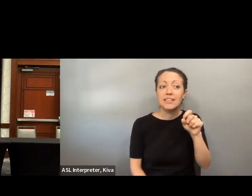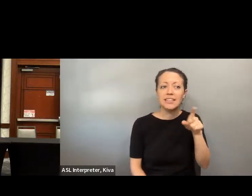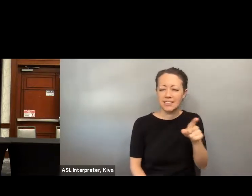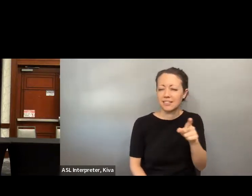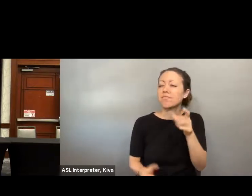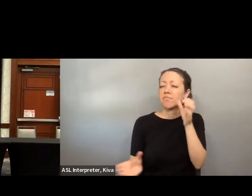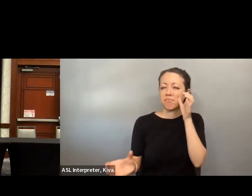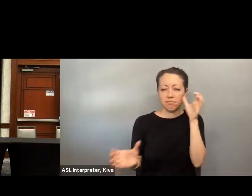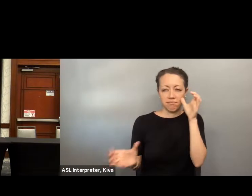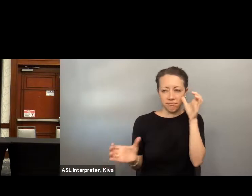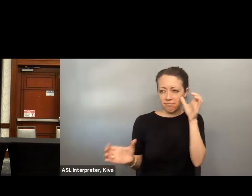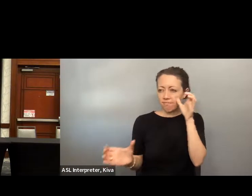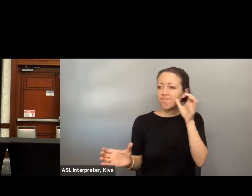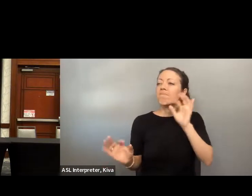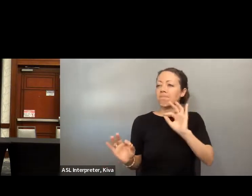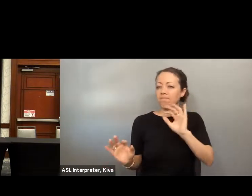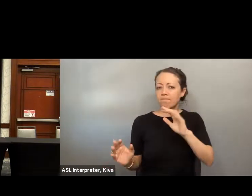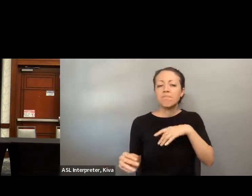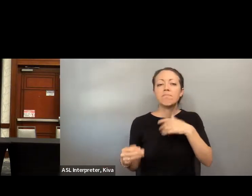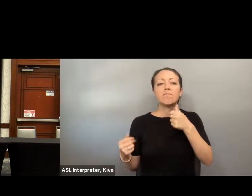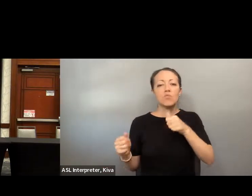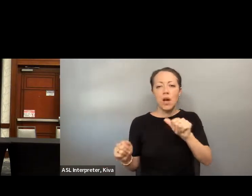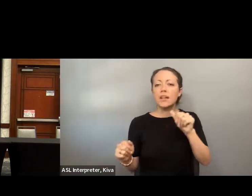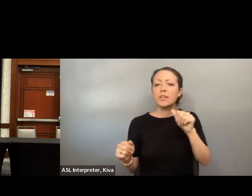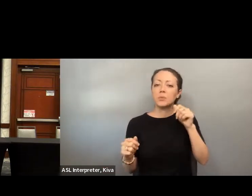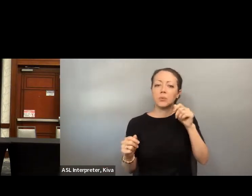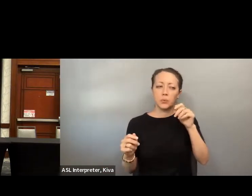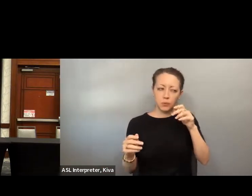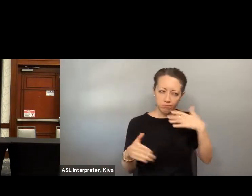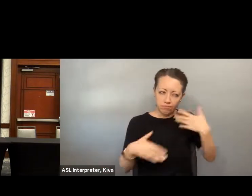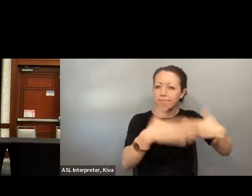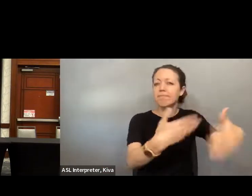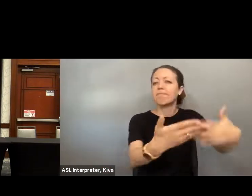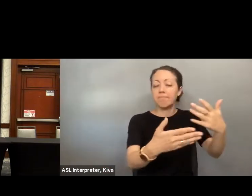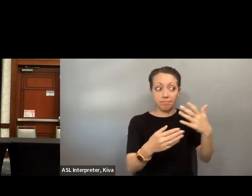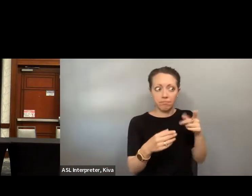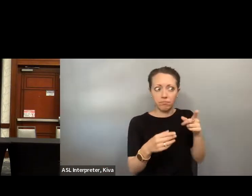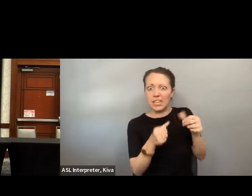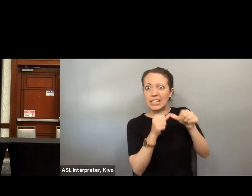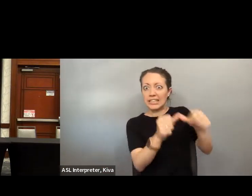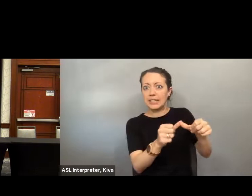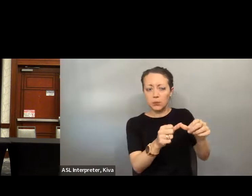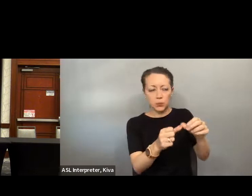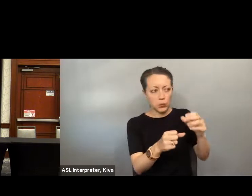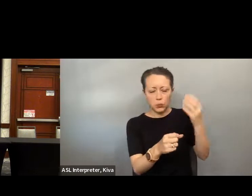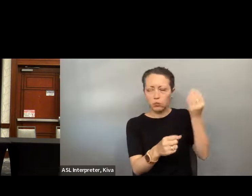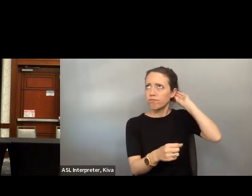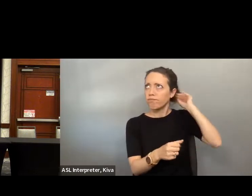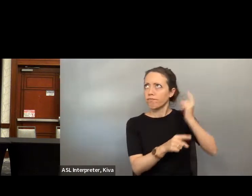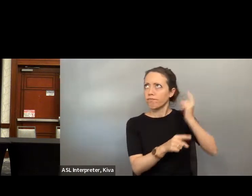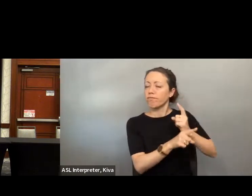sorry, July 2021 day. The stories that were told in that ceremonial room were carried with the vice president throughout the -- or continue July 2021 day. The story that we're told in that ceremonial room were carried with the Vice President throughout throughout the the or continue, to be carried by throughout her time.